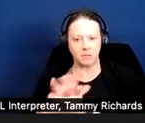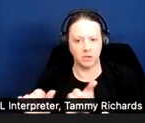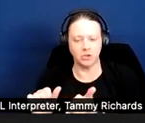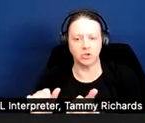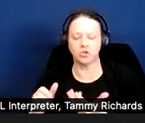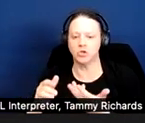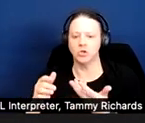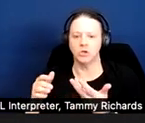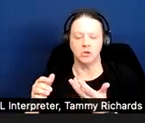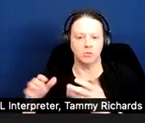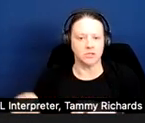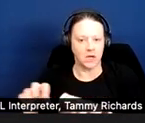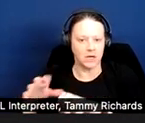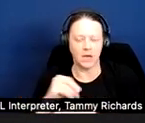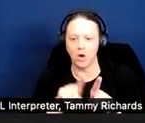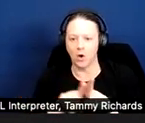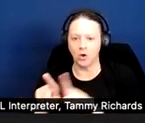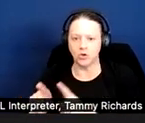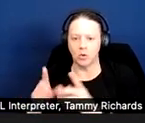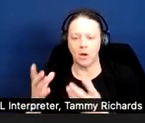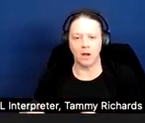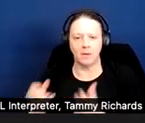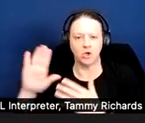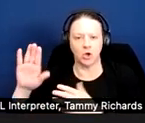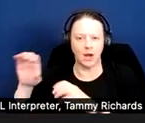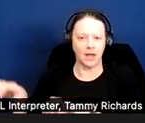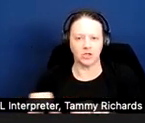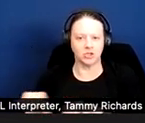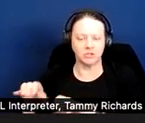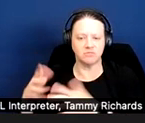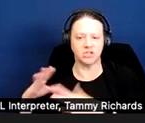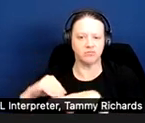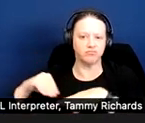other tenants in finding that allowing her time to avail herself of counseling programs